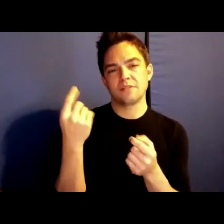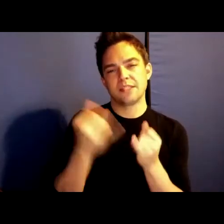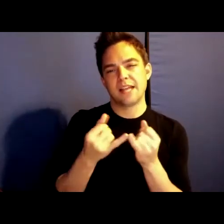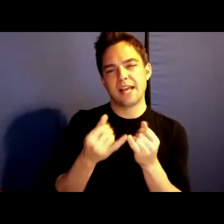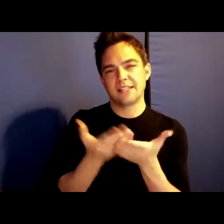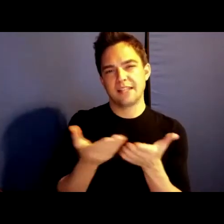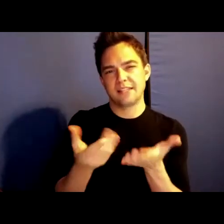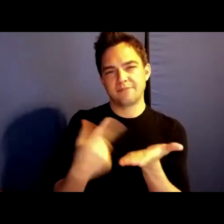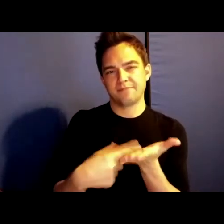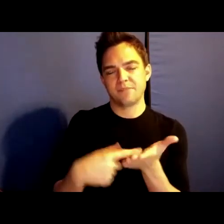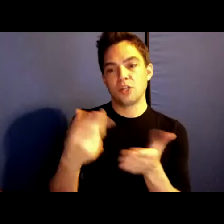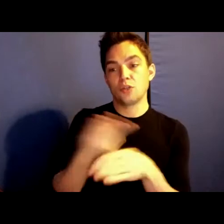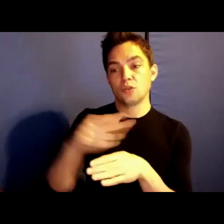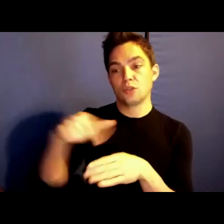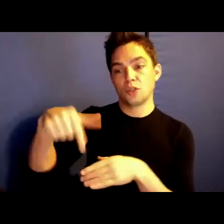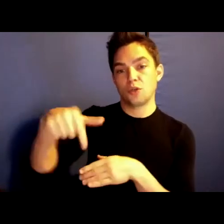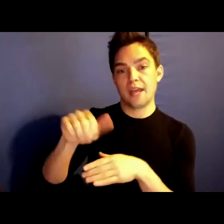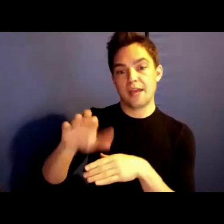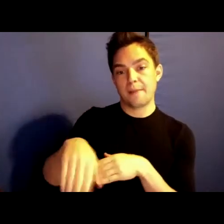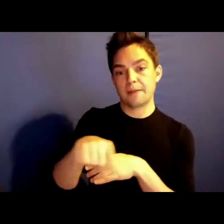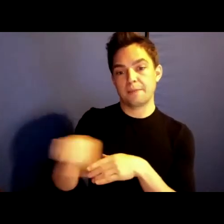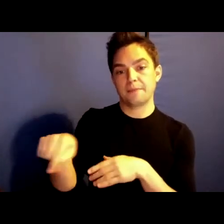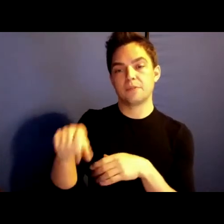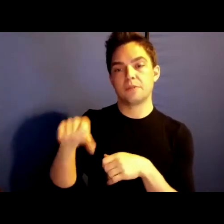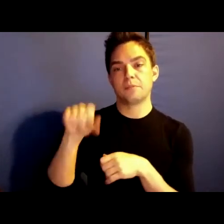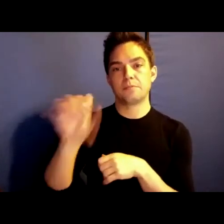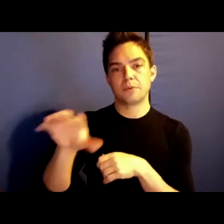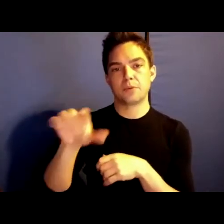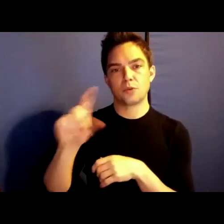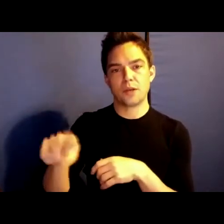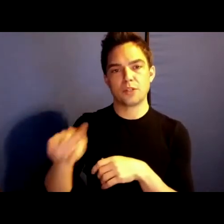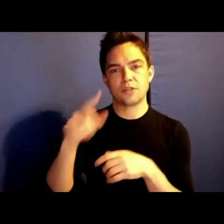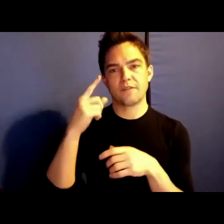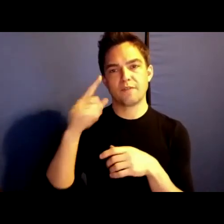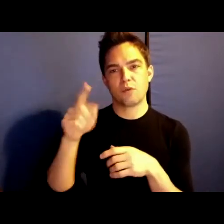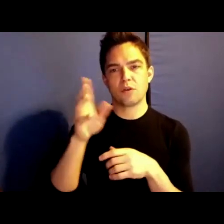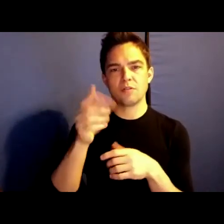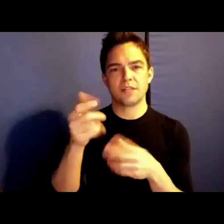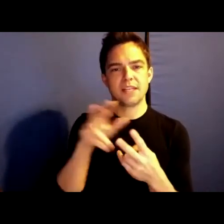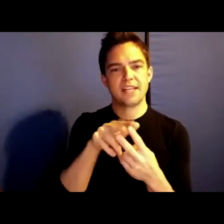use the Q&A function to pose a question to either or both of the speakers, when the Q&A